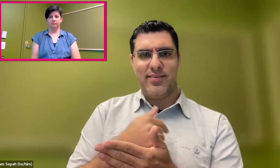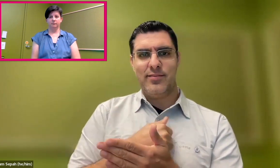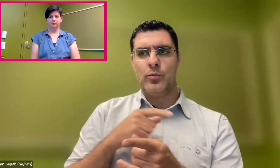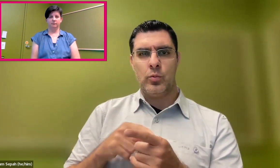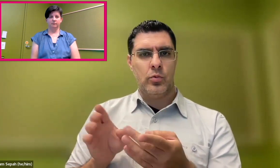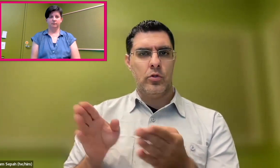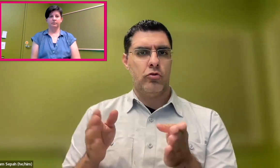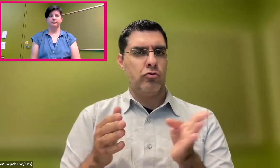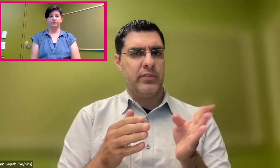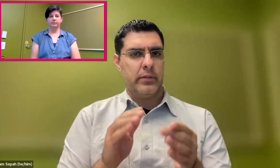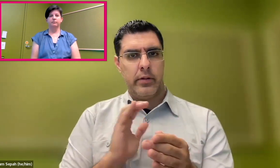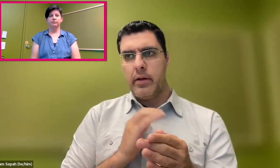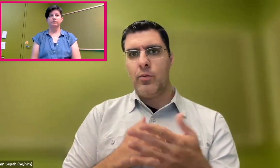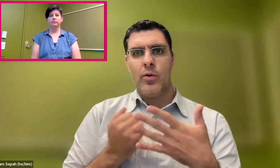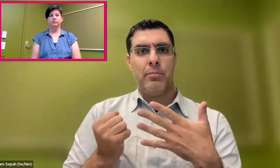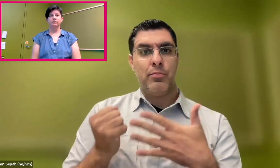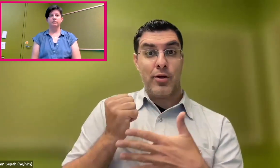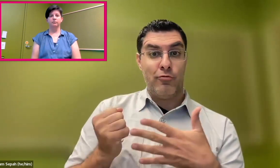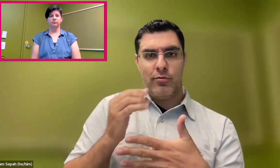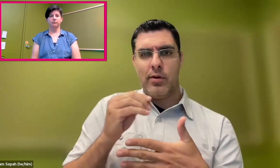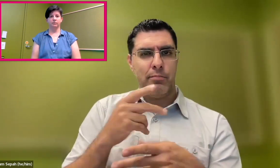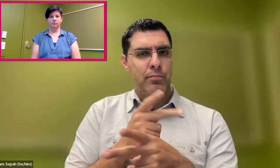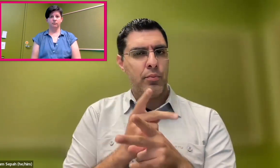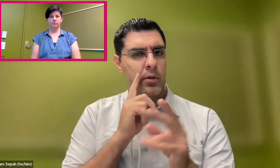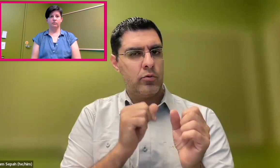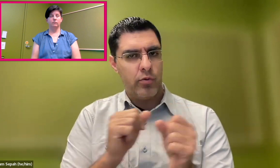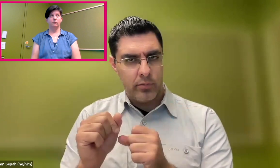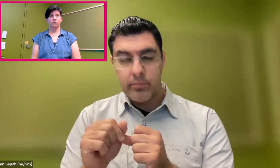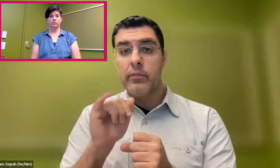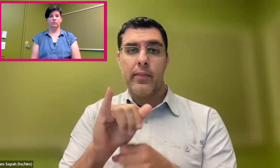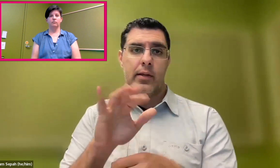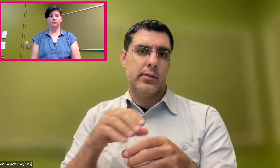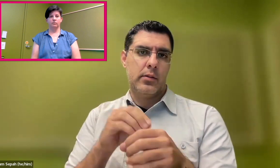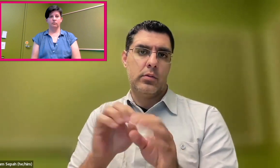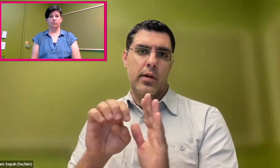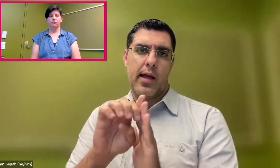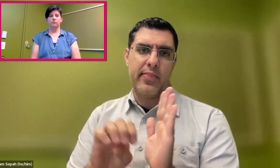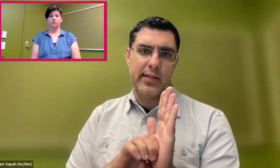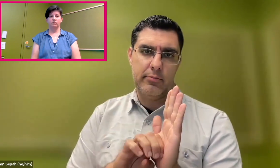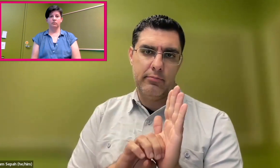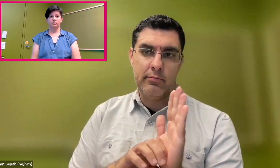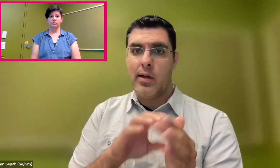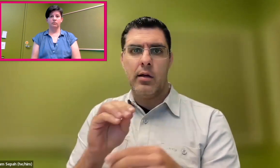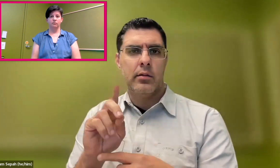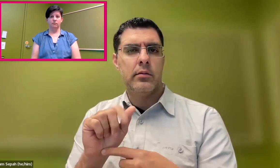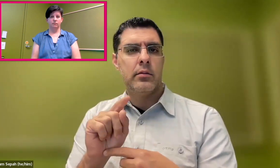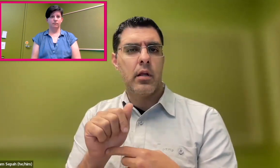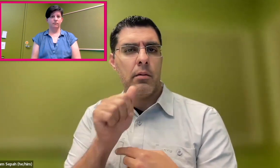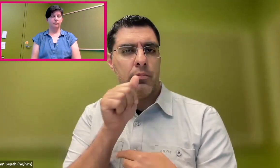us know what their needs are, the more we can shift to-- shift our priorities and strategic plans to meet those needs.